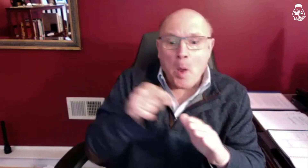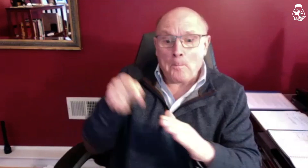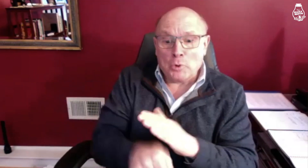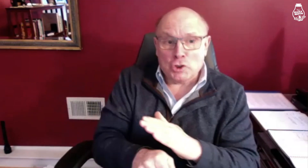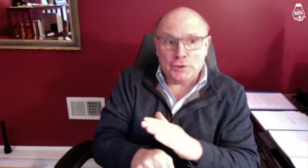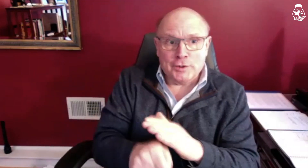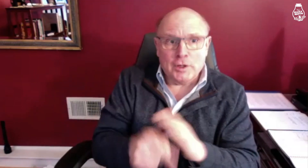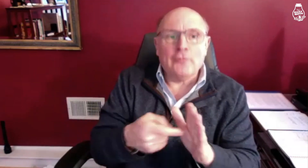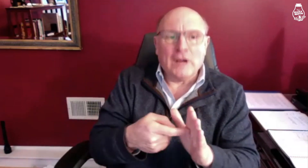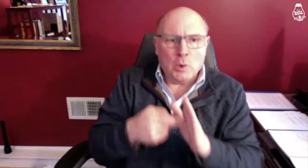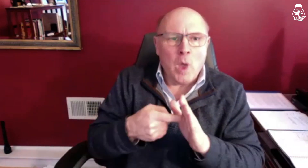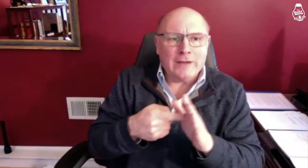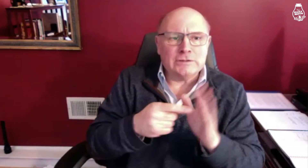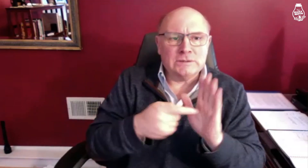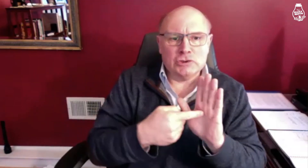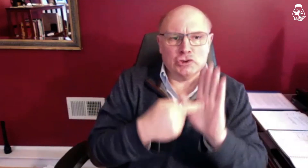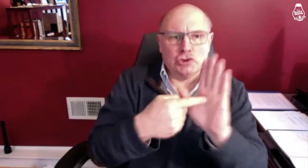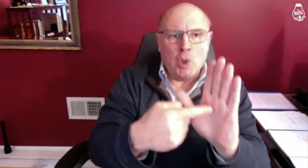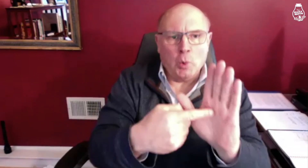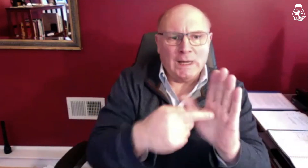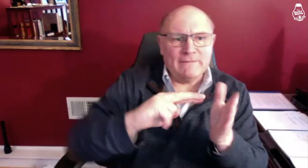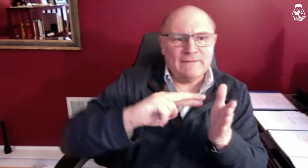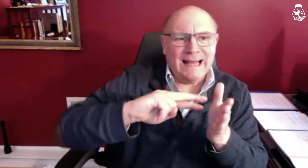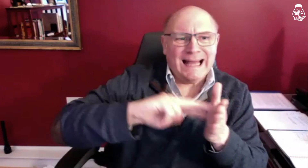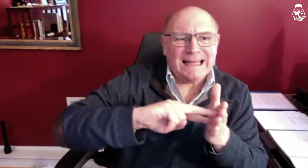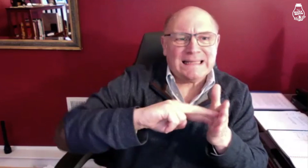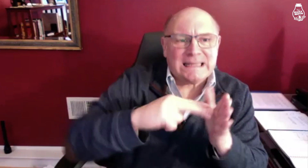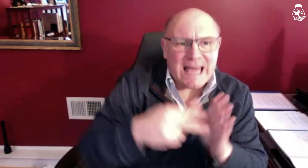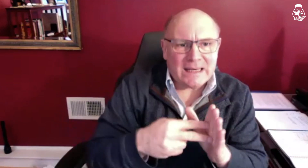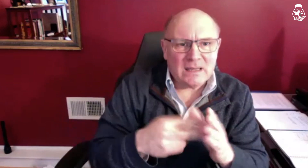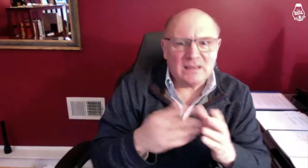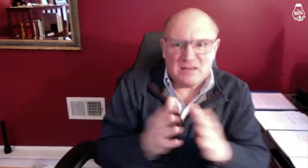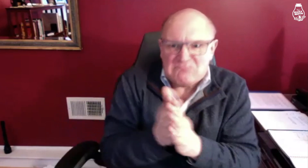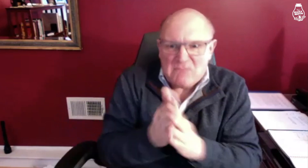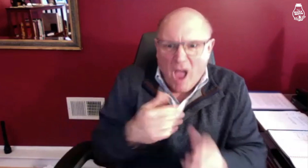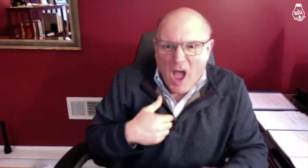With murder, showing an intent is required.